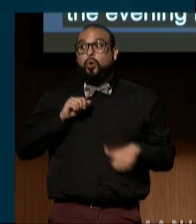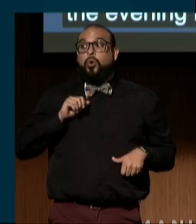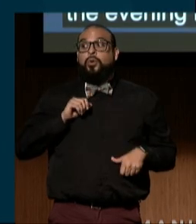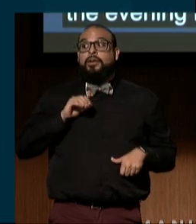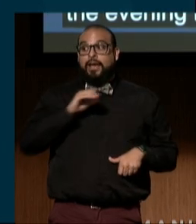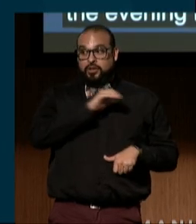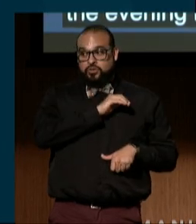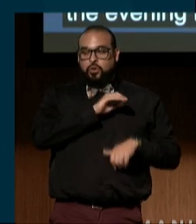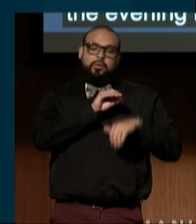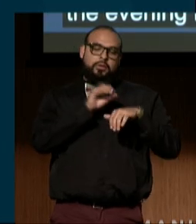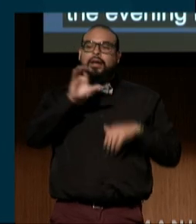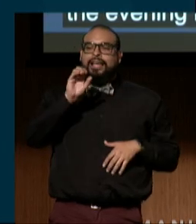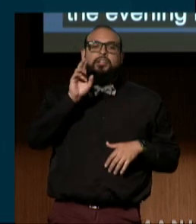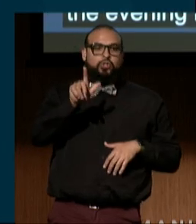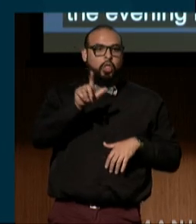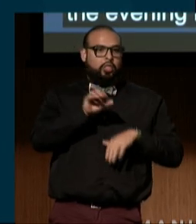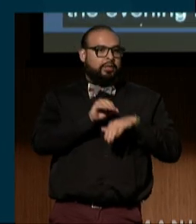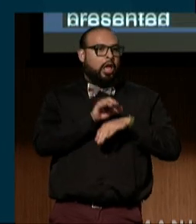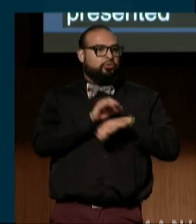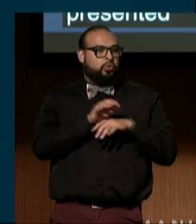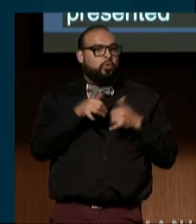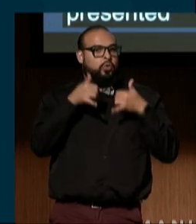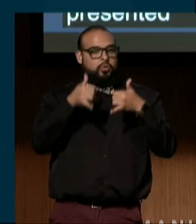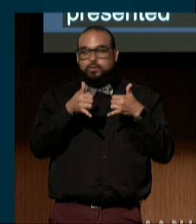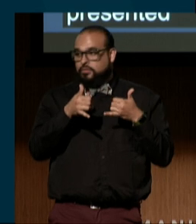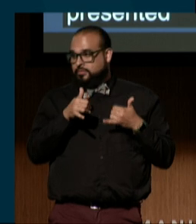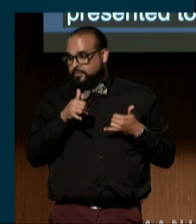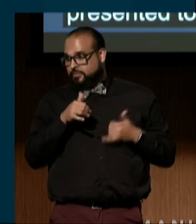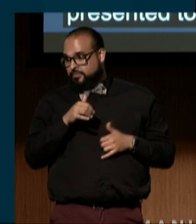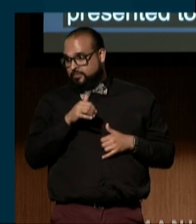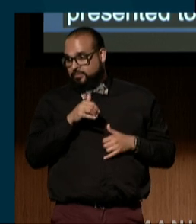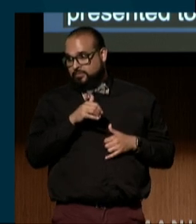to Justin Ormand with A&O Shearman.